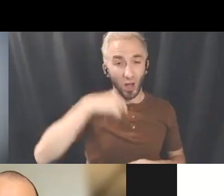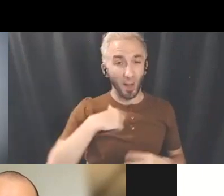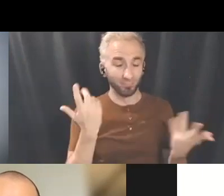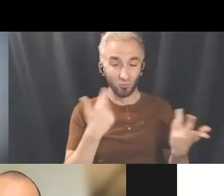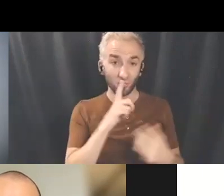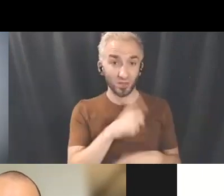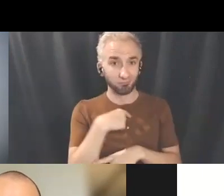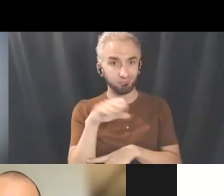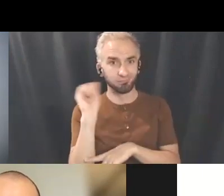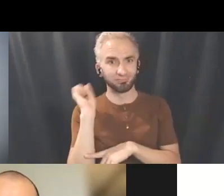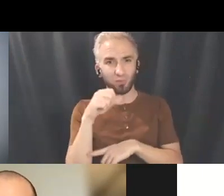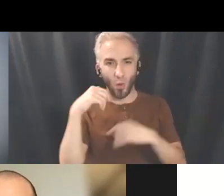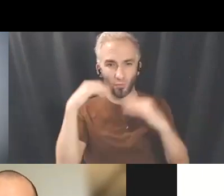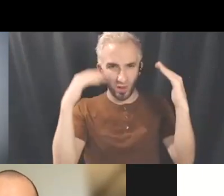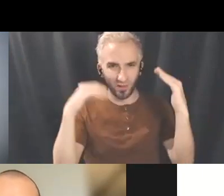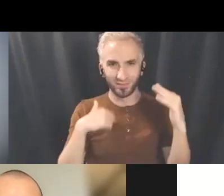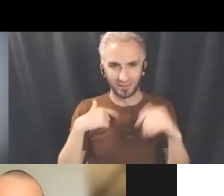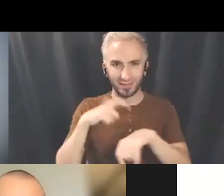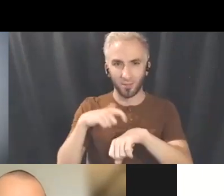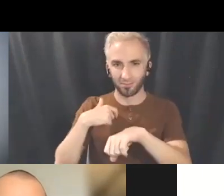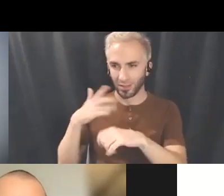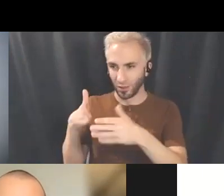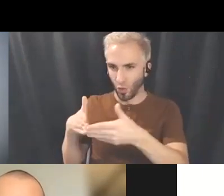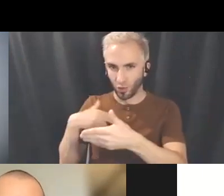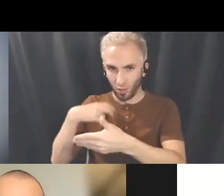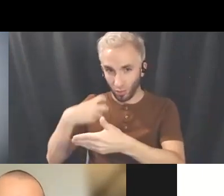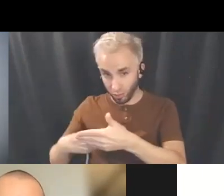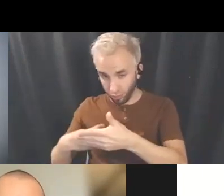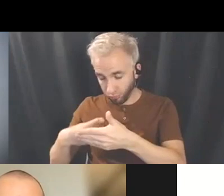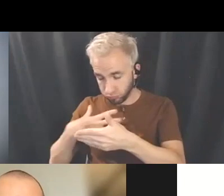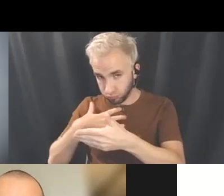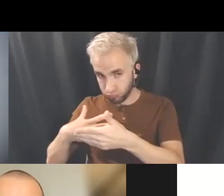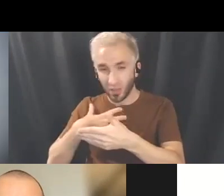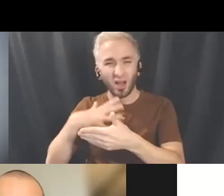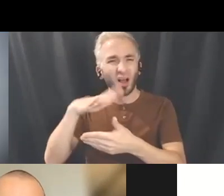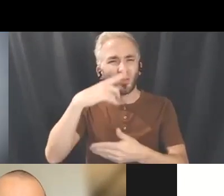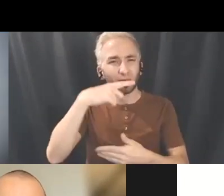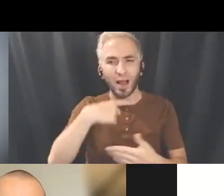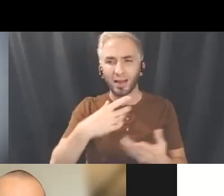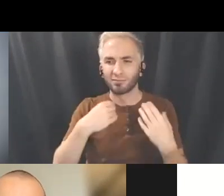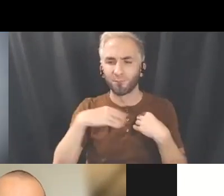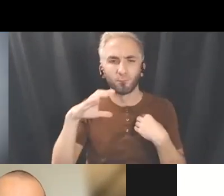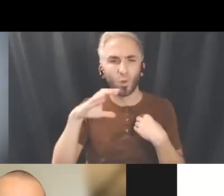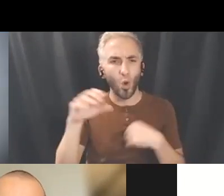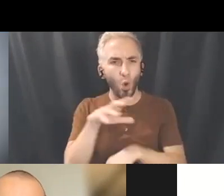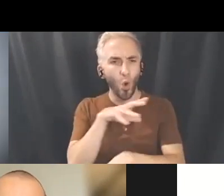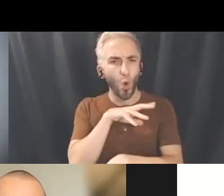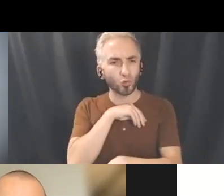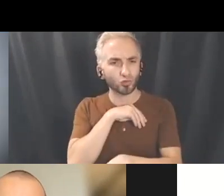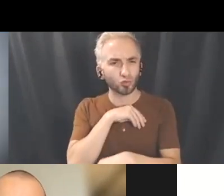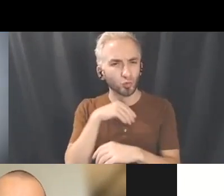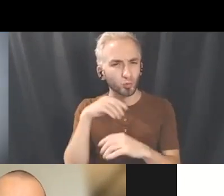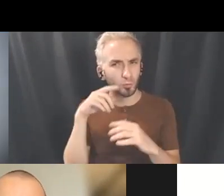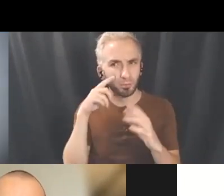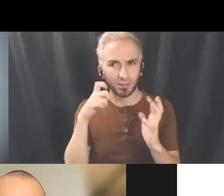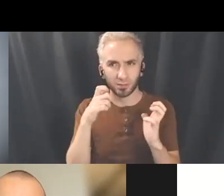Maybe I can be made a co-host just in case not everyone can be can stay online any longer.